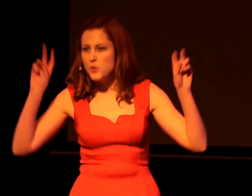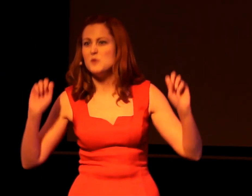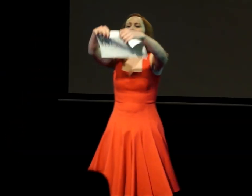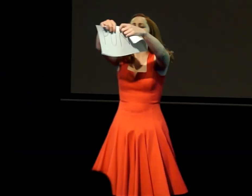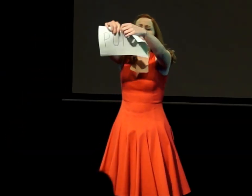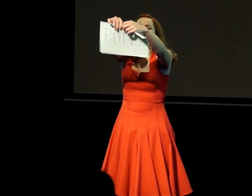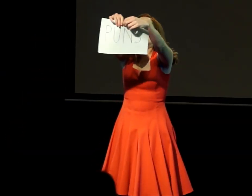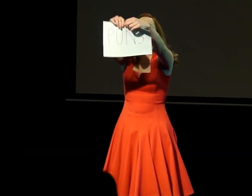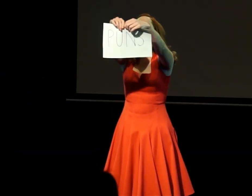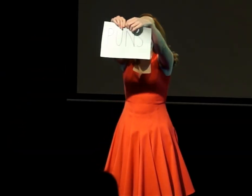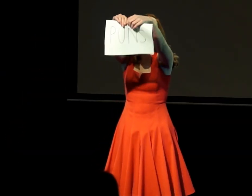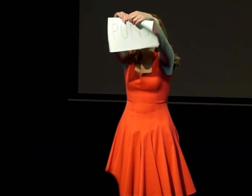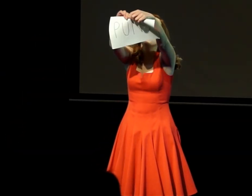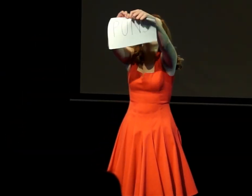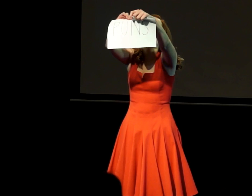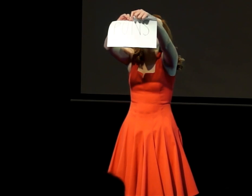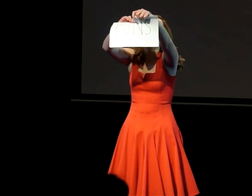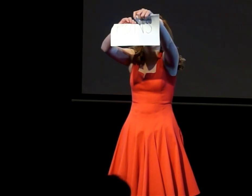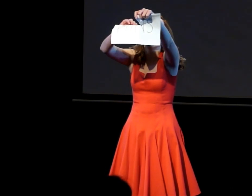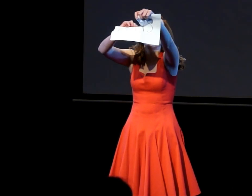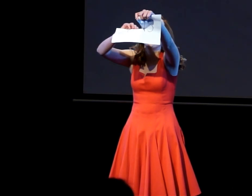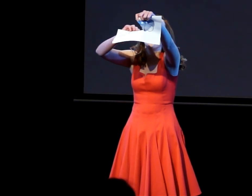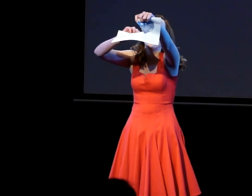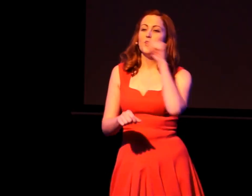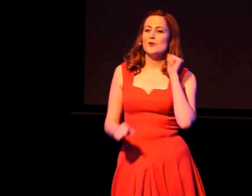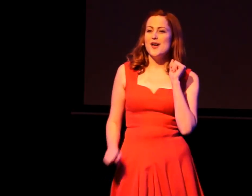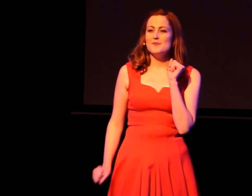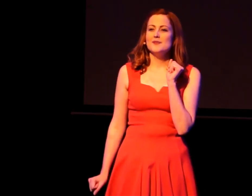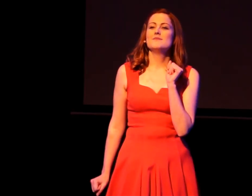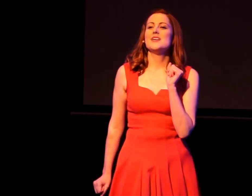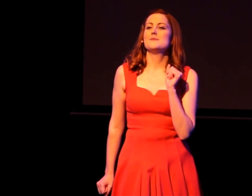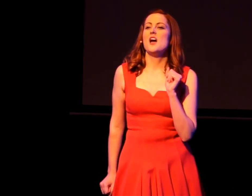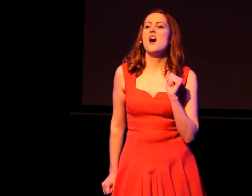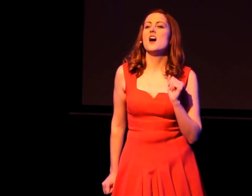your spelling really hits the spot. Grammar makes me hot.